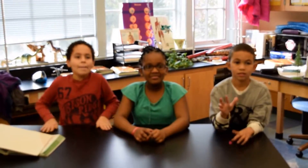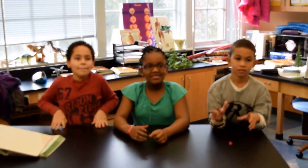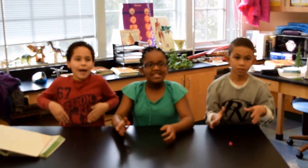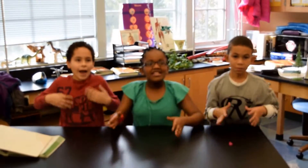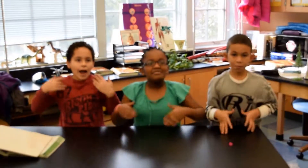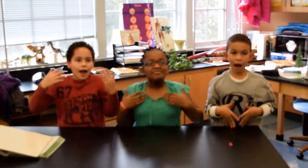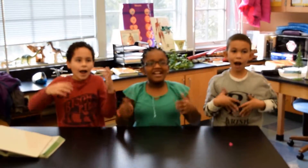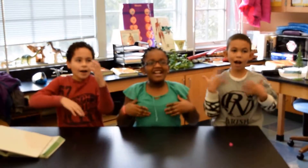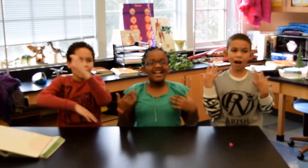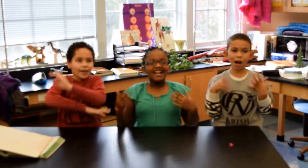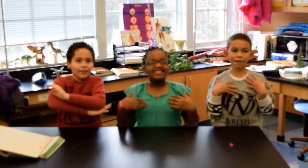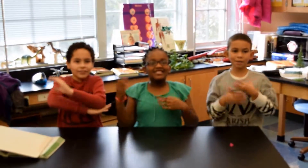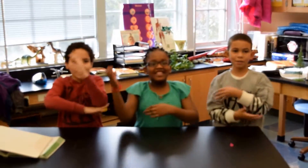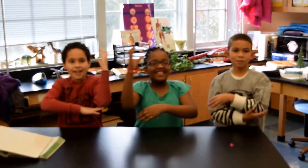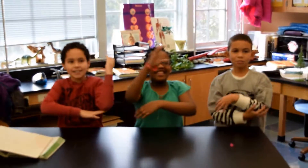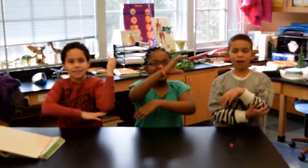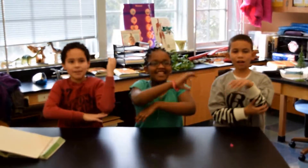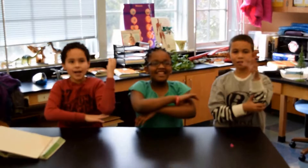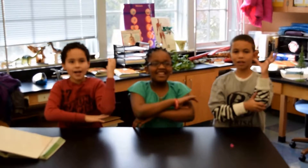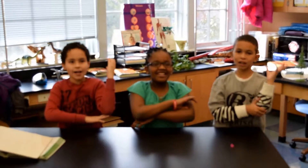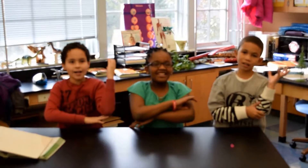Merry Christmas!